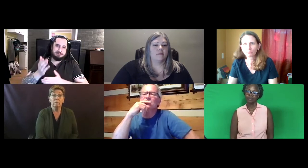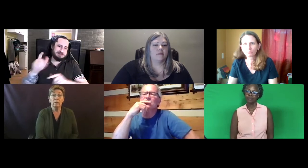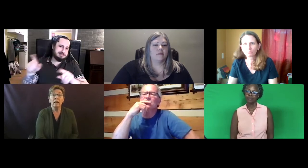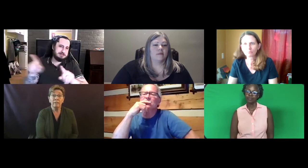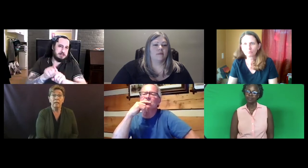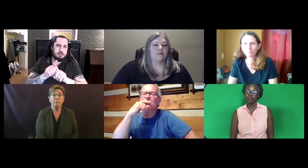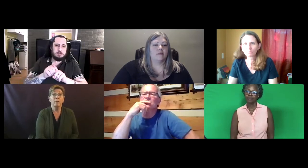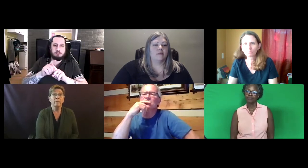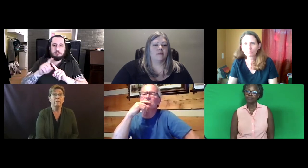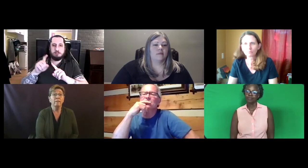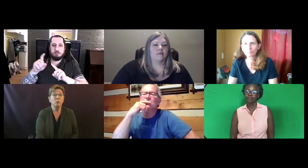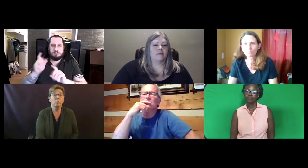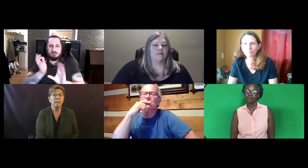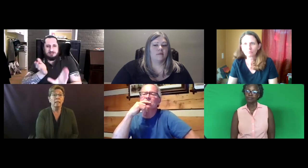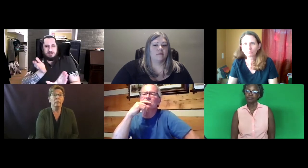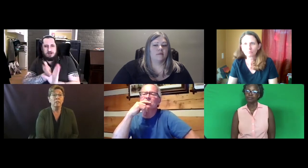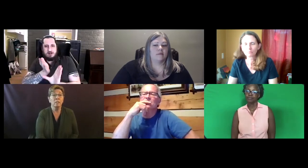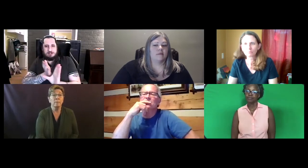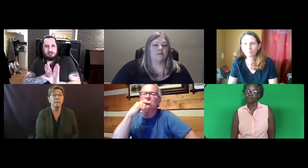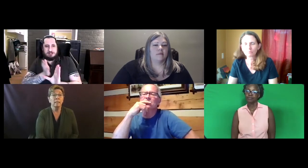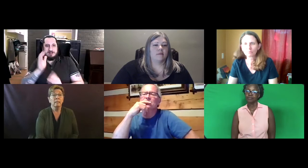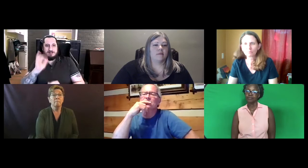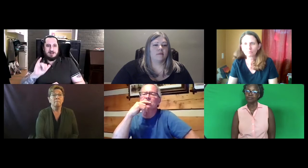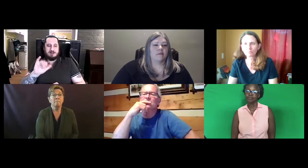Lot of income from the individuals taking their assessment.